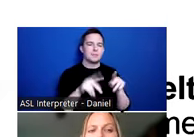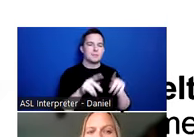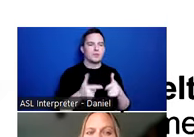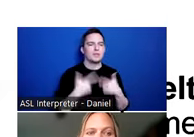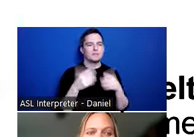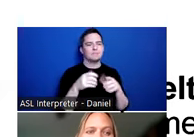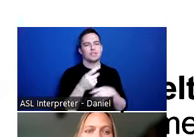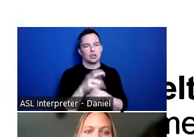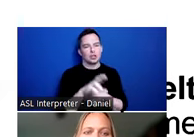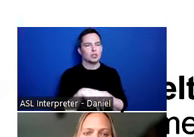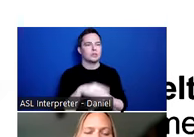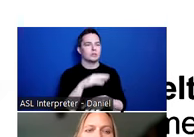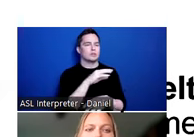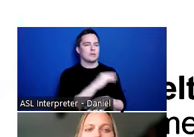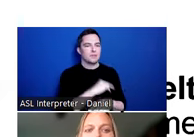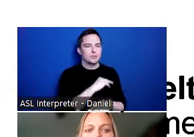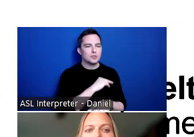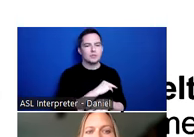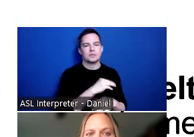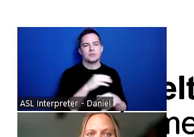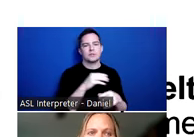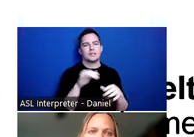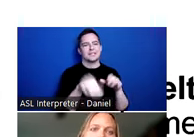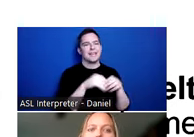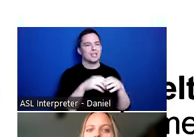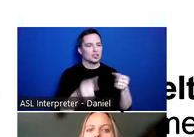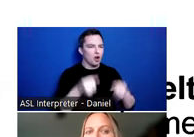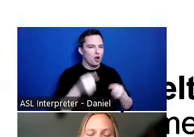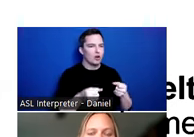staying in their vehicles or outside or abandoned buildings, other structures that